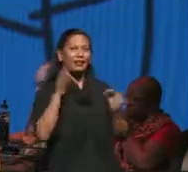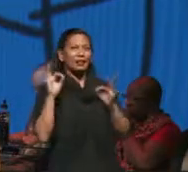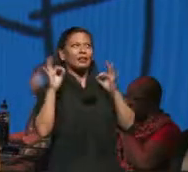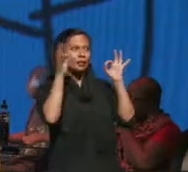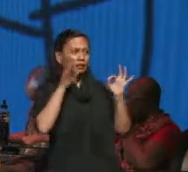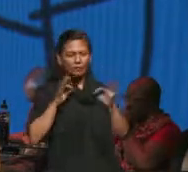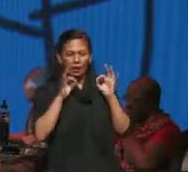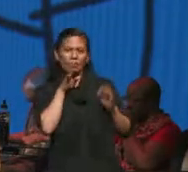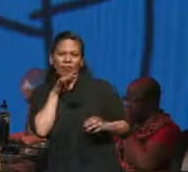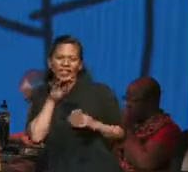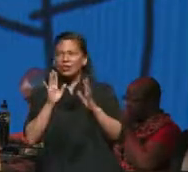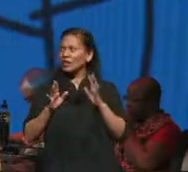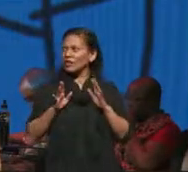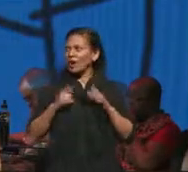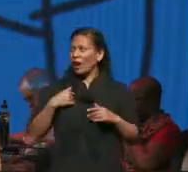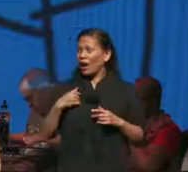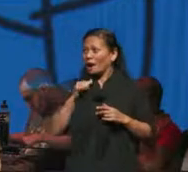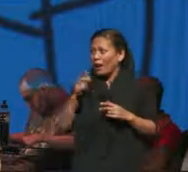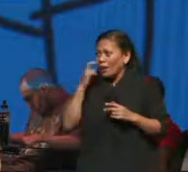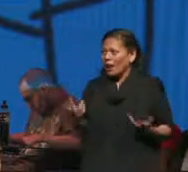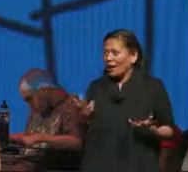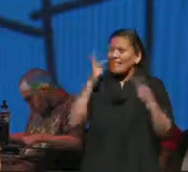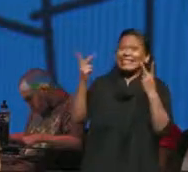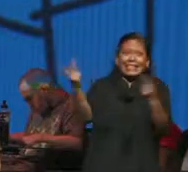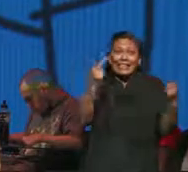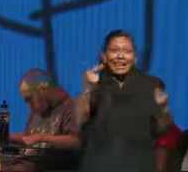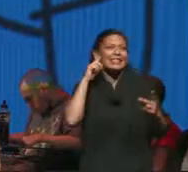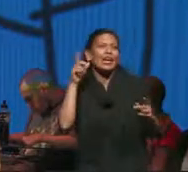whisper but I'm not blind or deaf I hear them whispering oh look at that